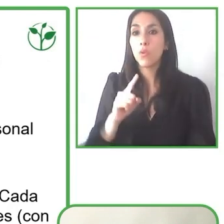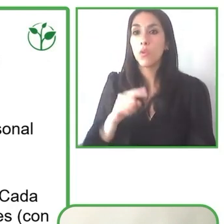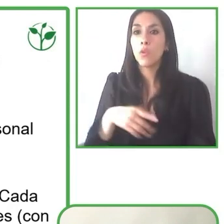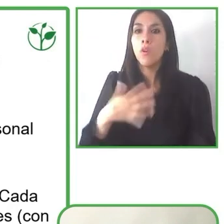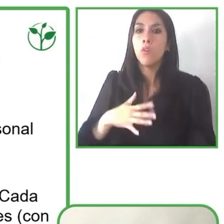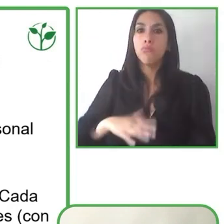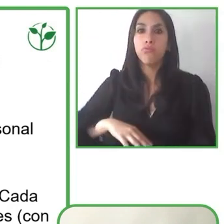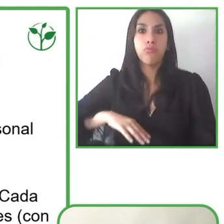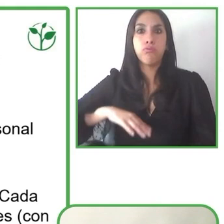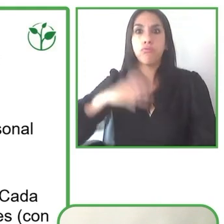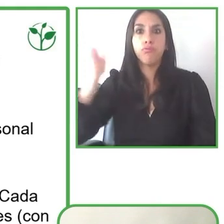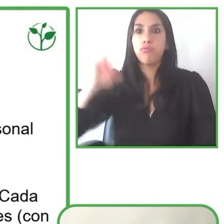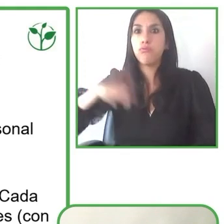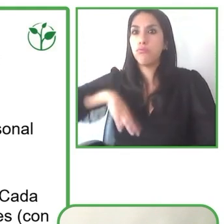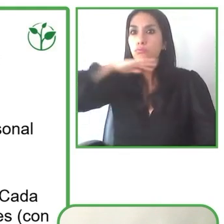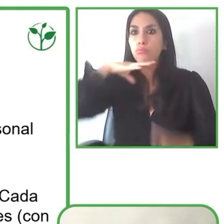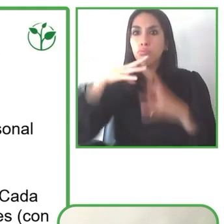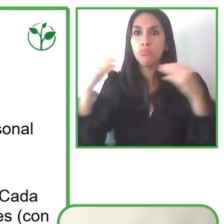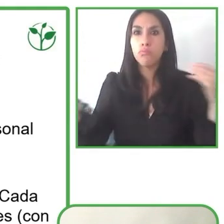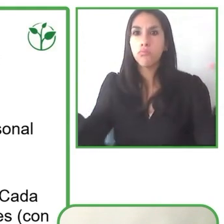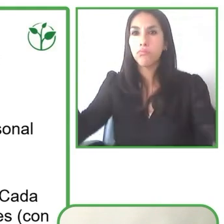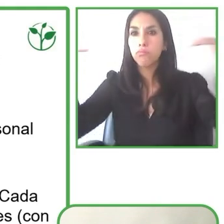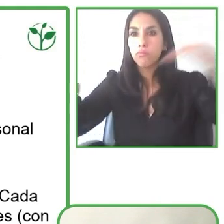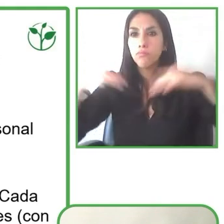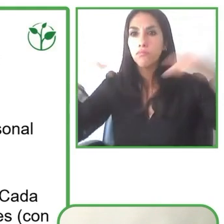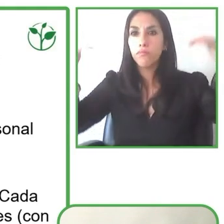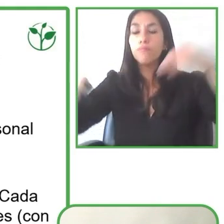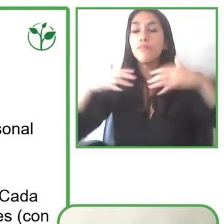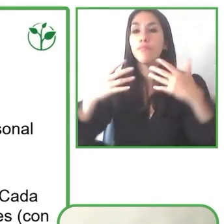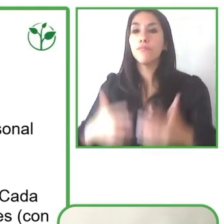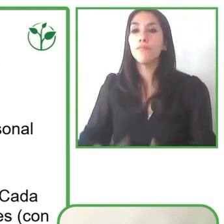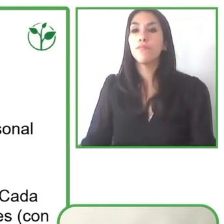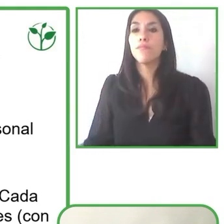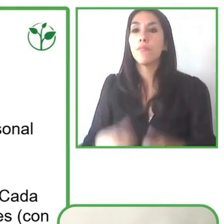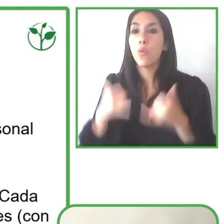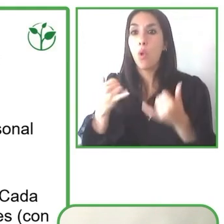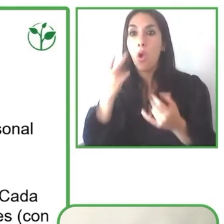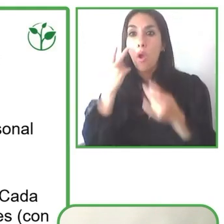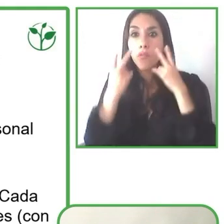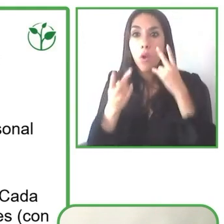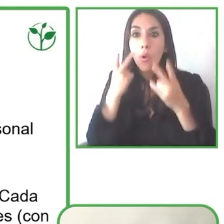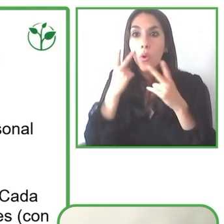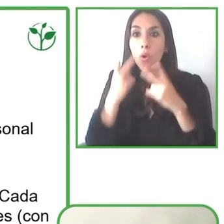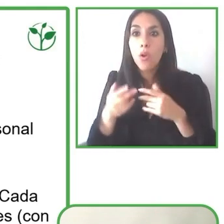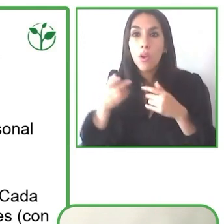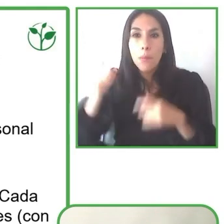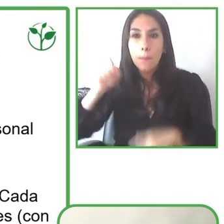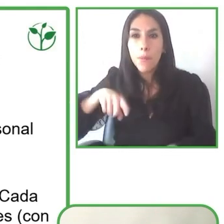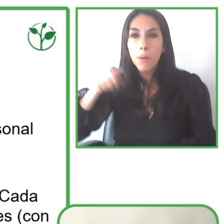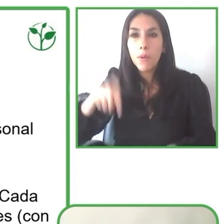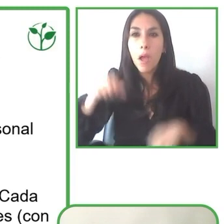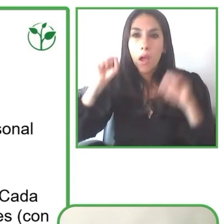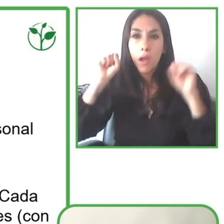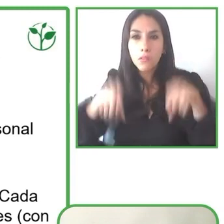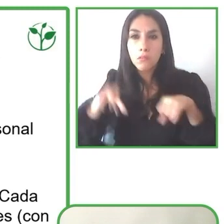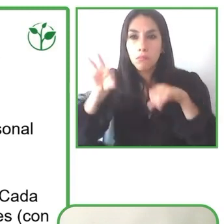whether their however are with or without a disability. They always have different needs and